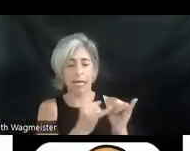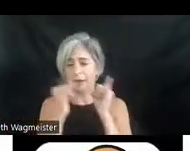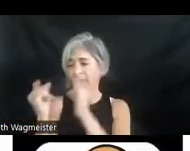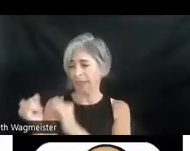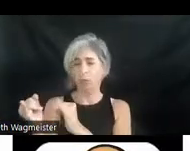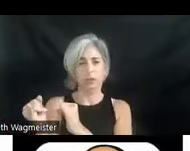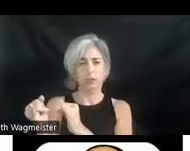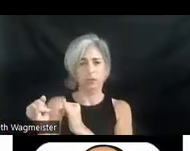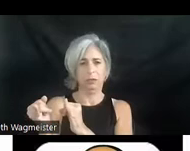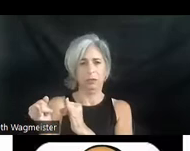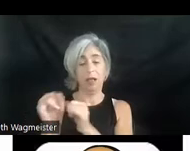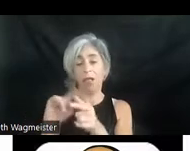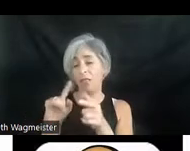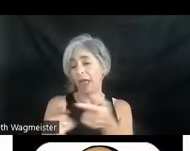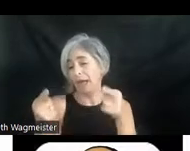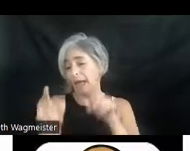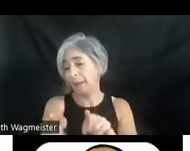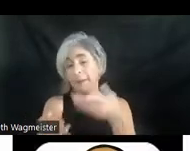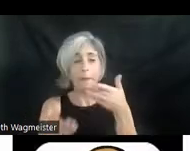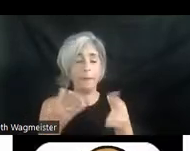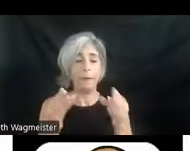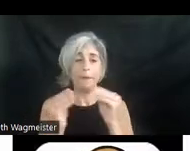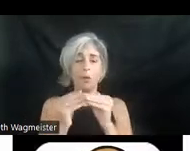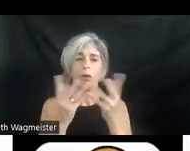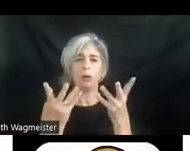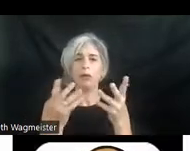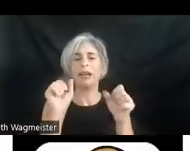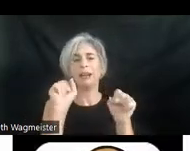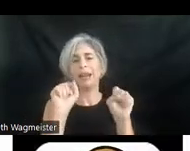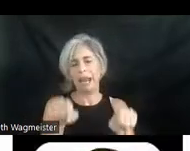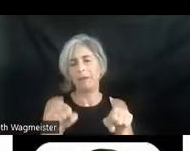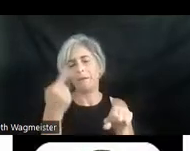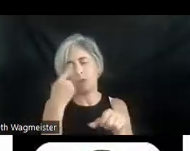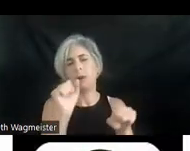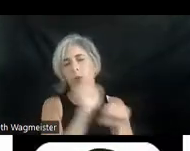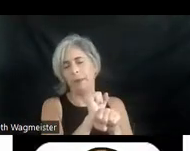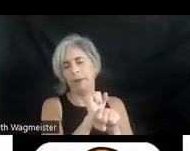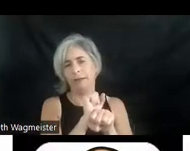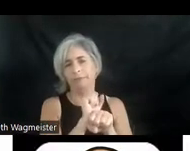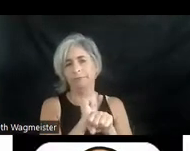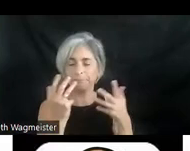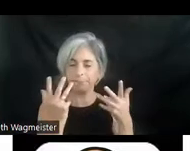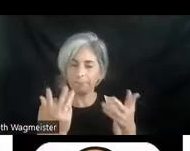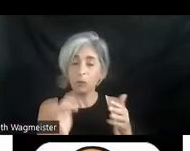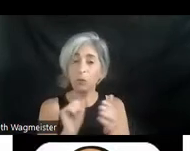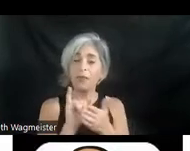and thus perhaps more employable. So with that, I've got my contact information